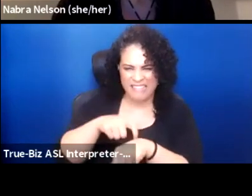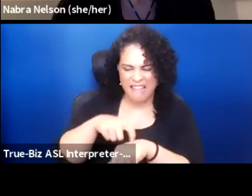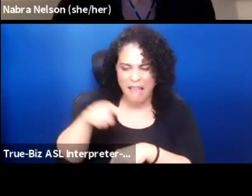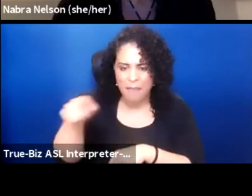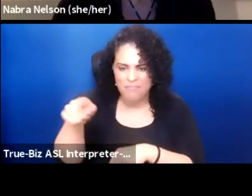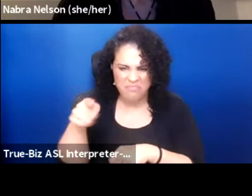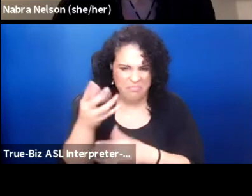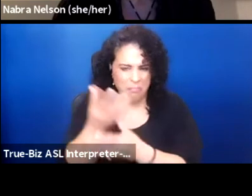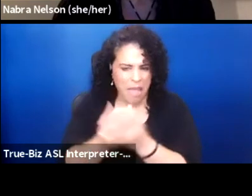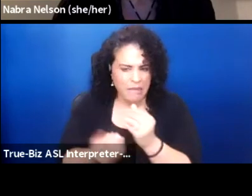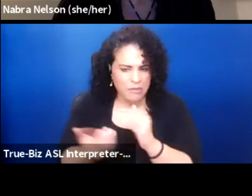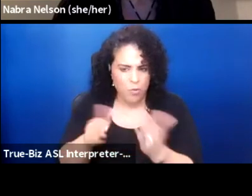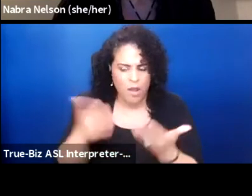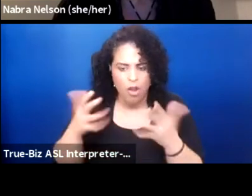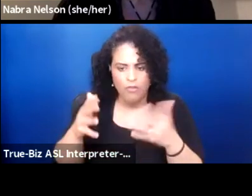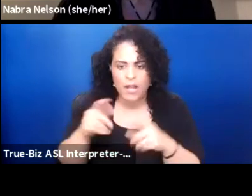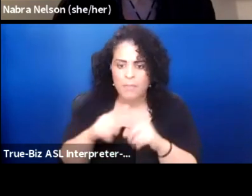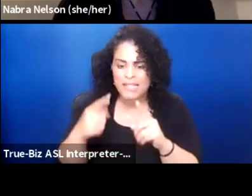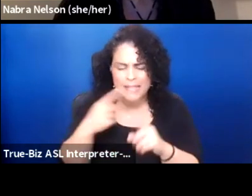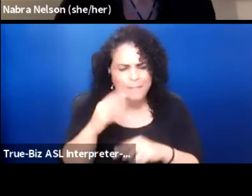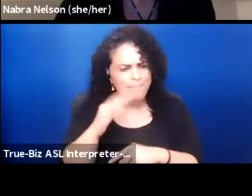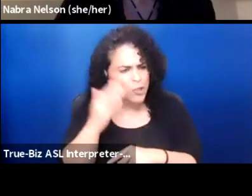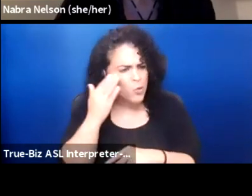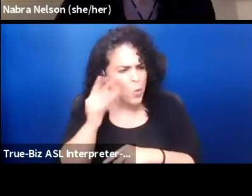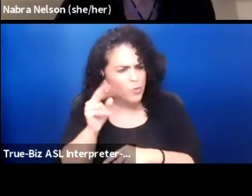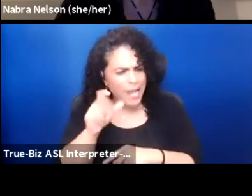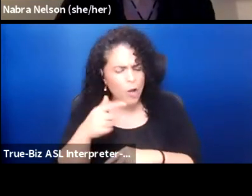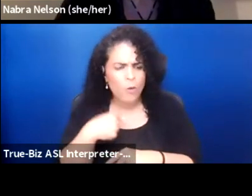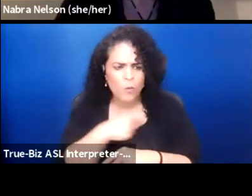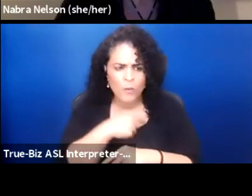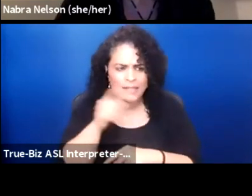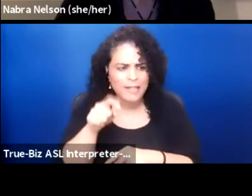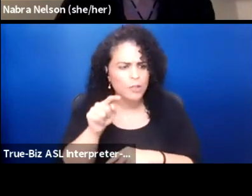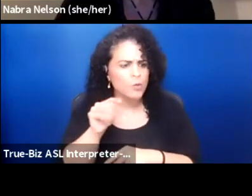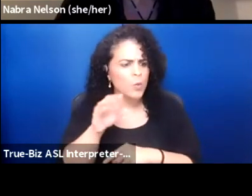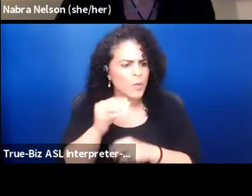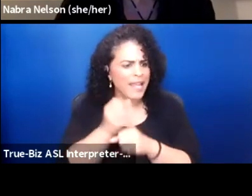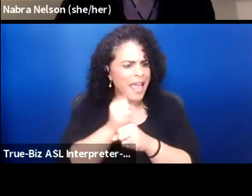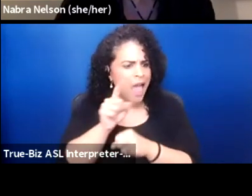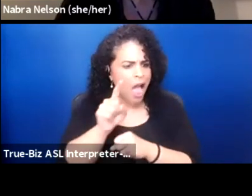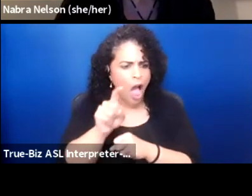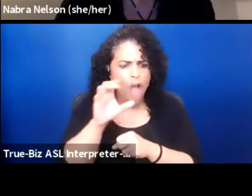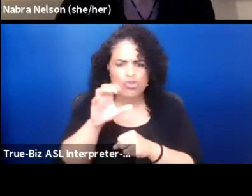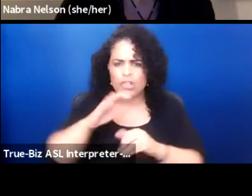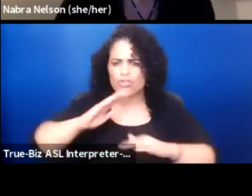But he said, "You know what, Darrell? We need to get a hundred drums together.